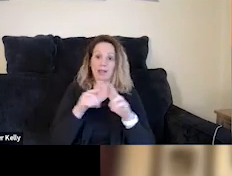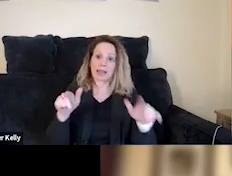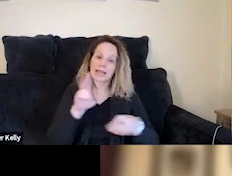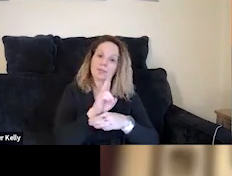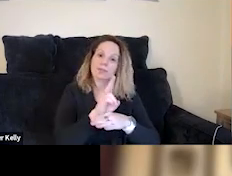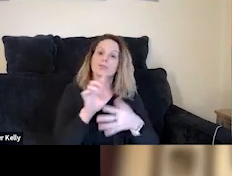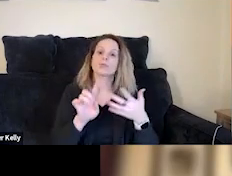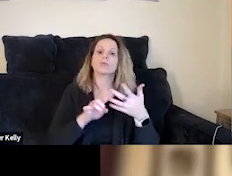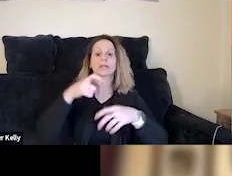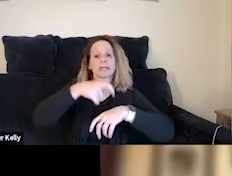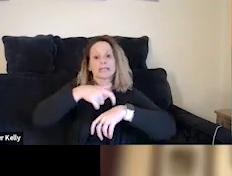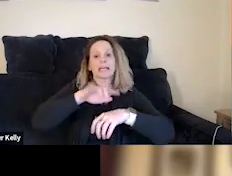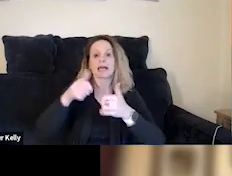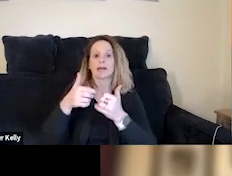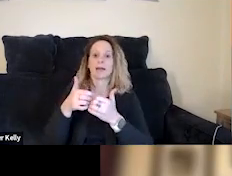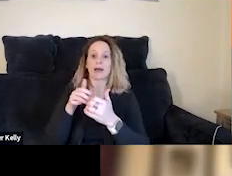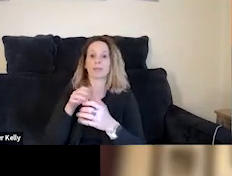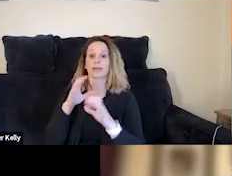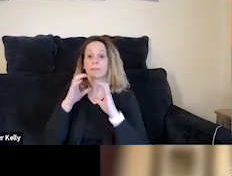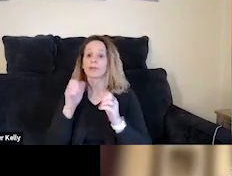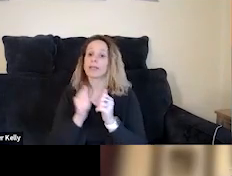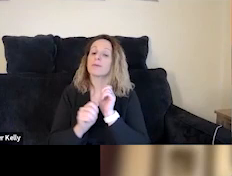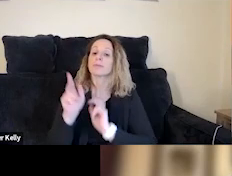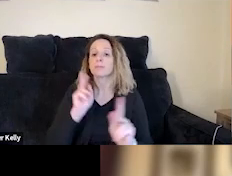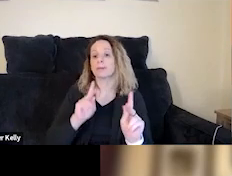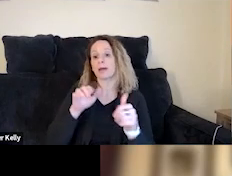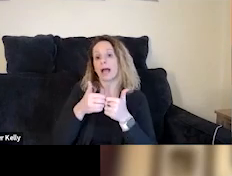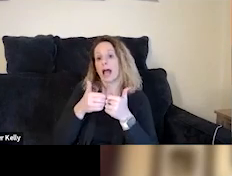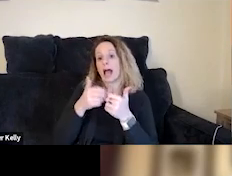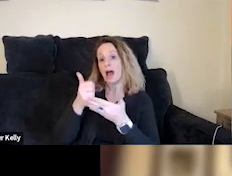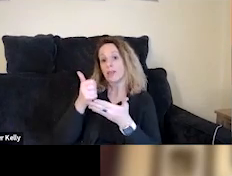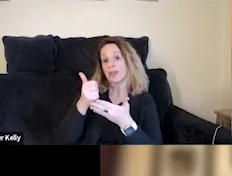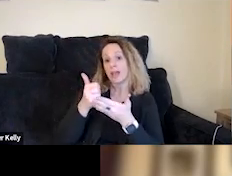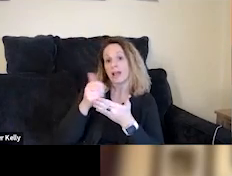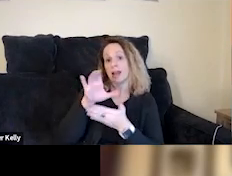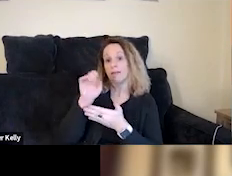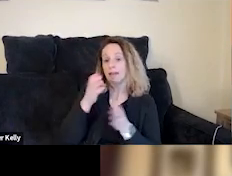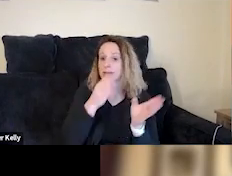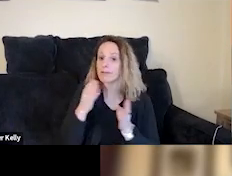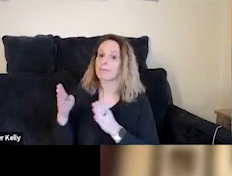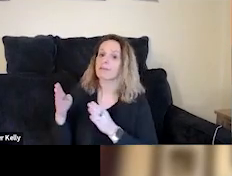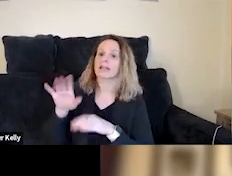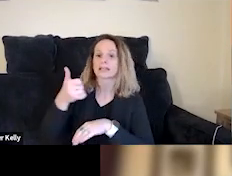the times and ways that they're communicating with them, the ways that they're helping them to case plan and set goals for the future.